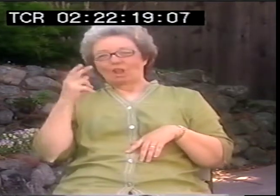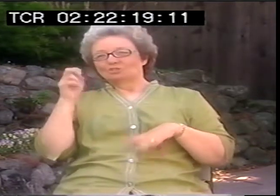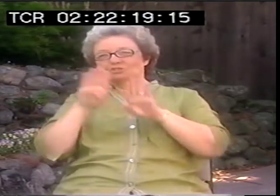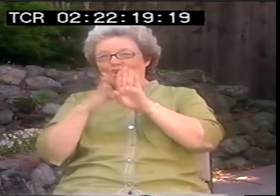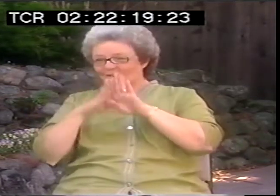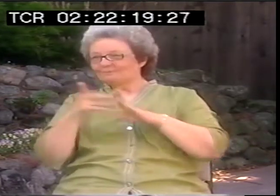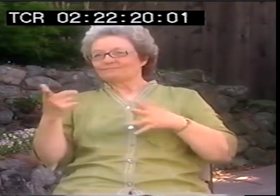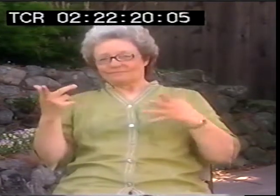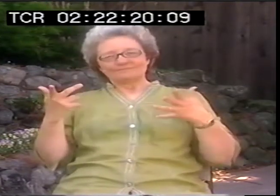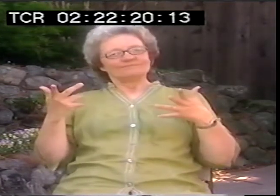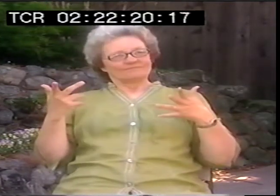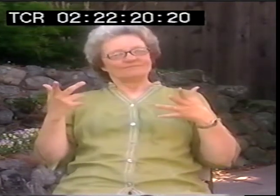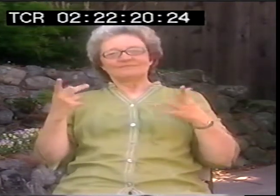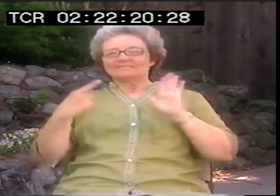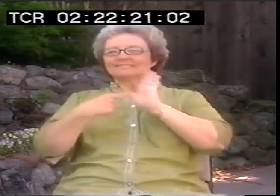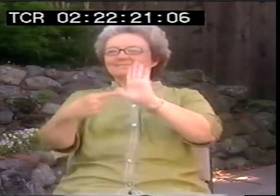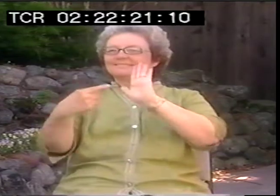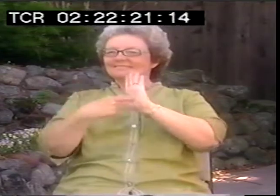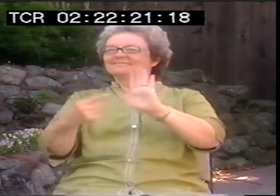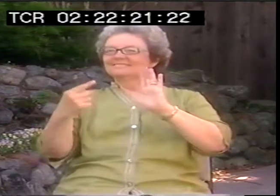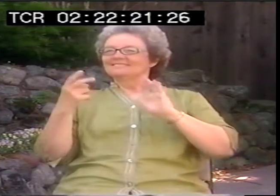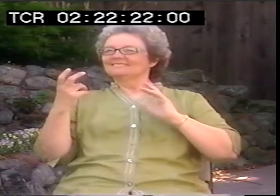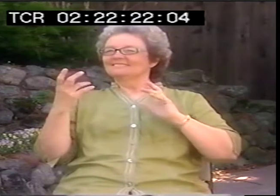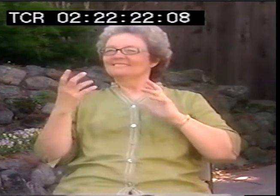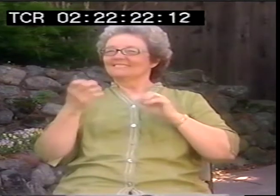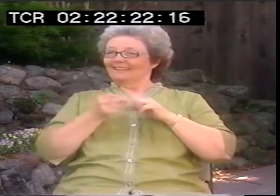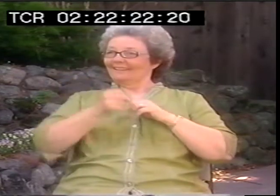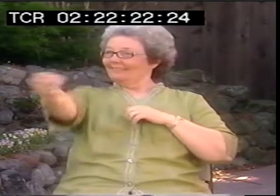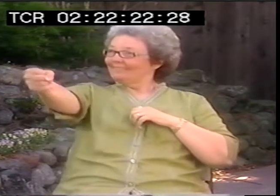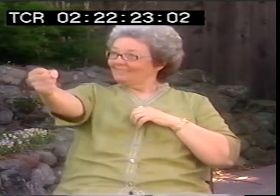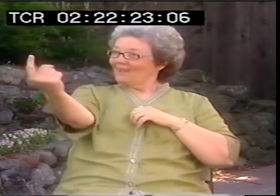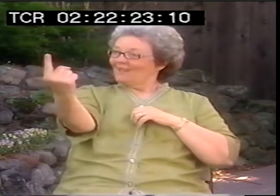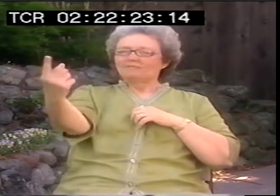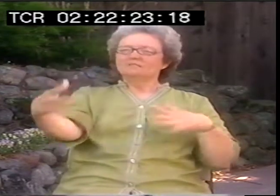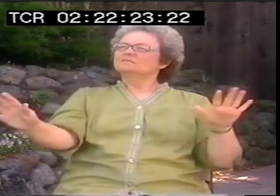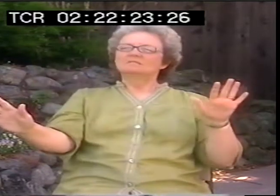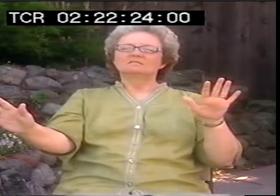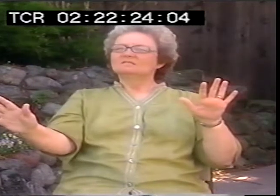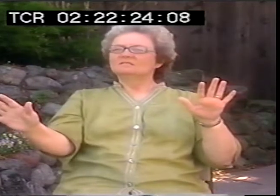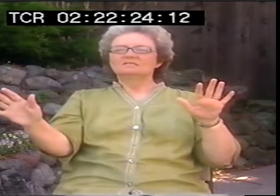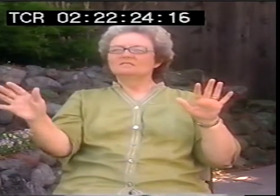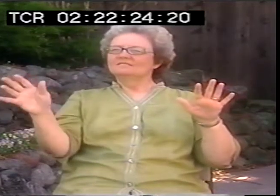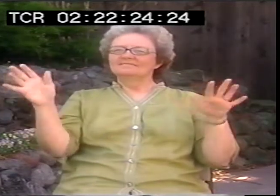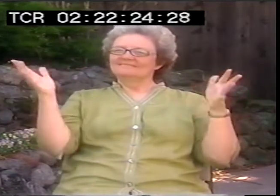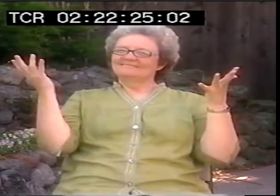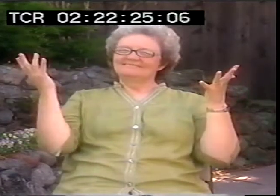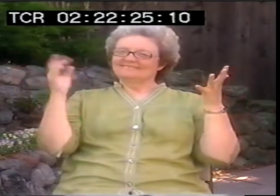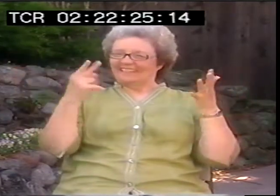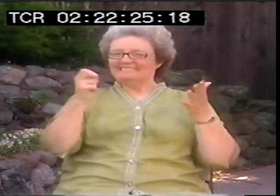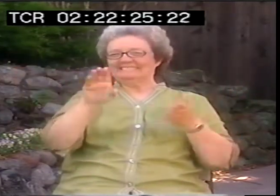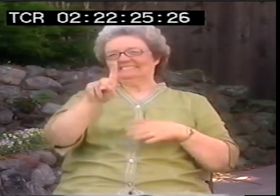the other poem, were used to depict this idea of being isolated and forced to be apart.